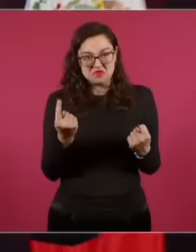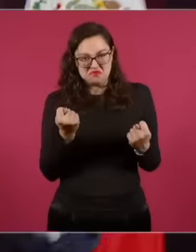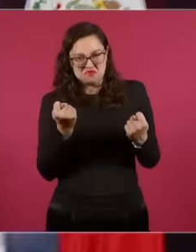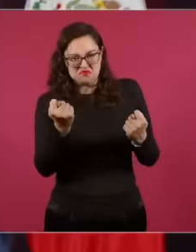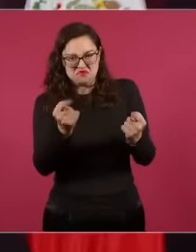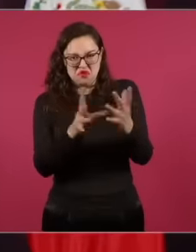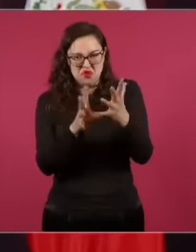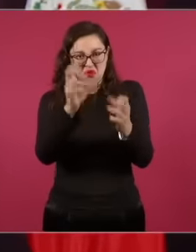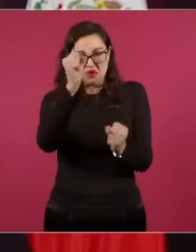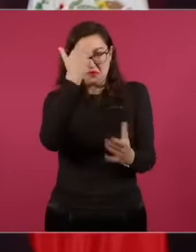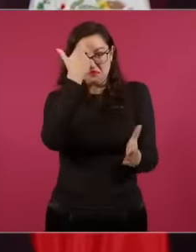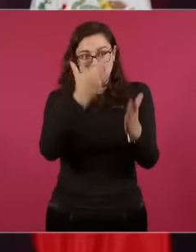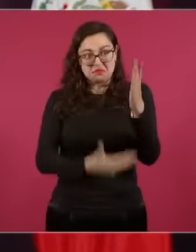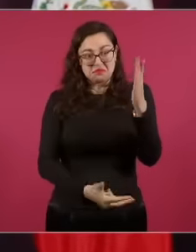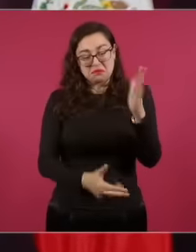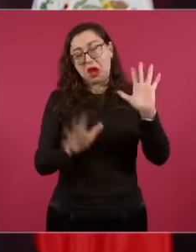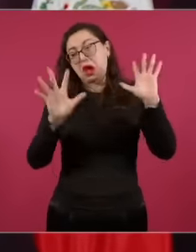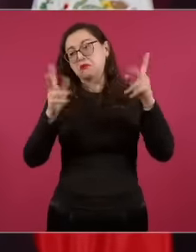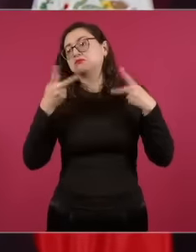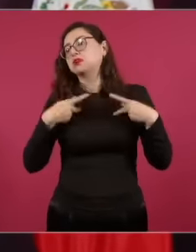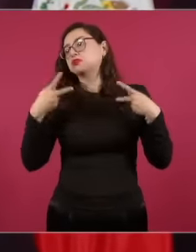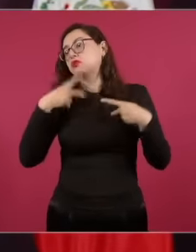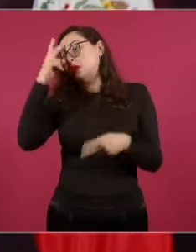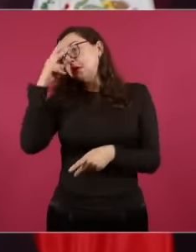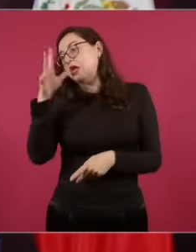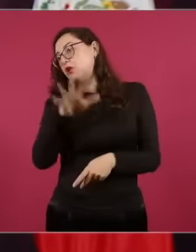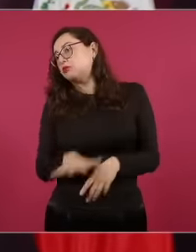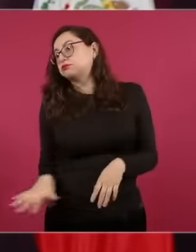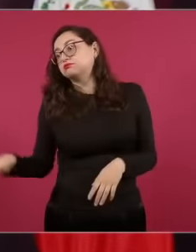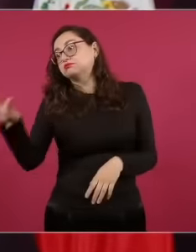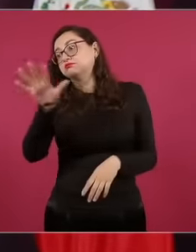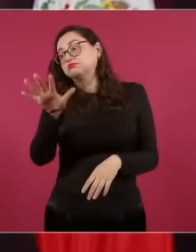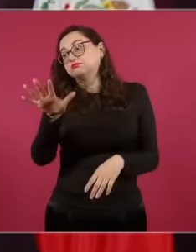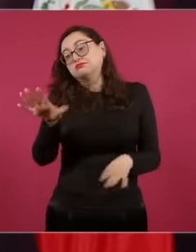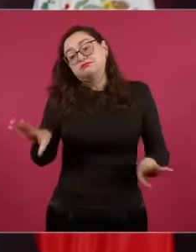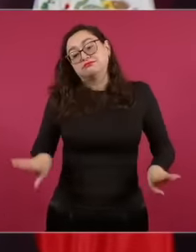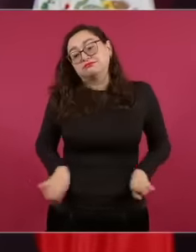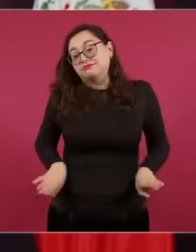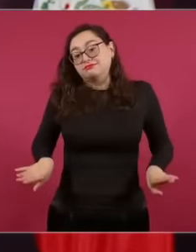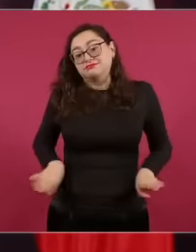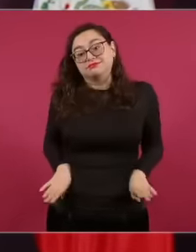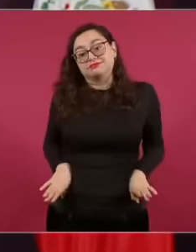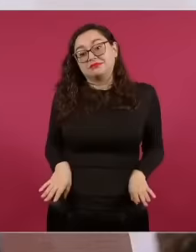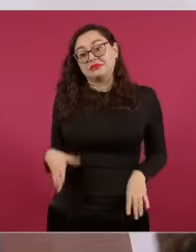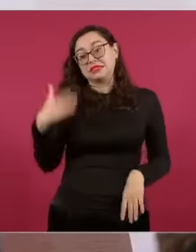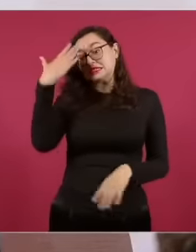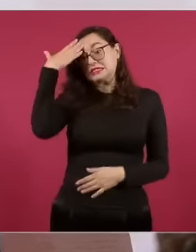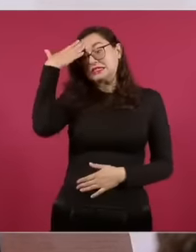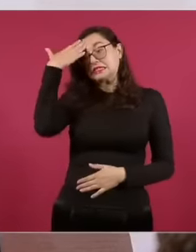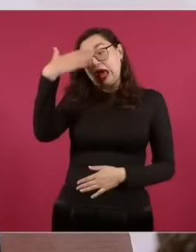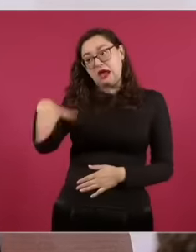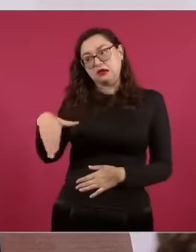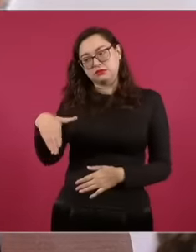last word at the time and in a peaceful manner but I already